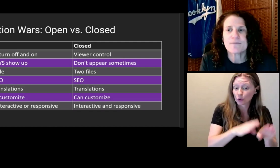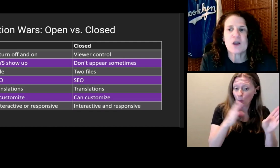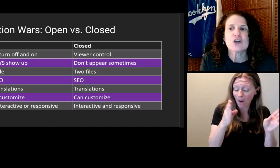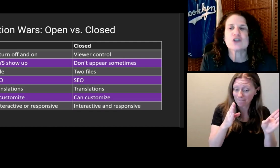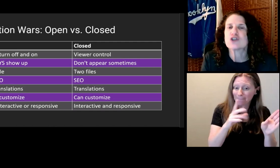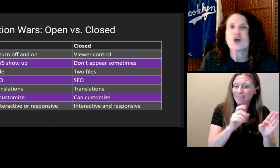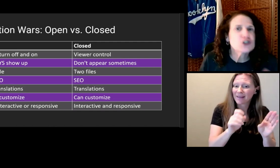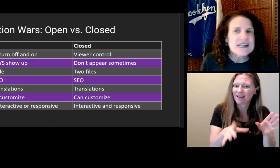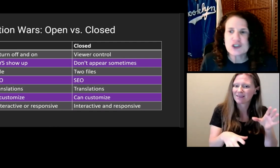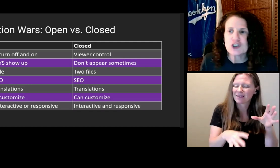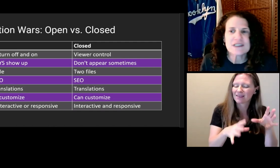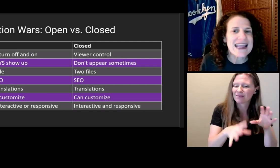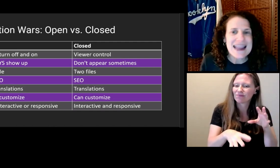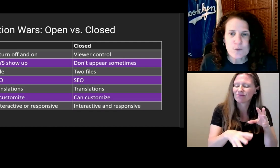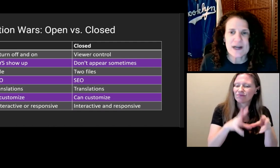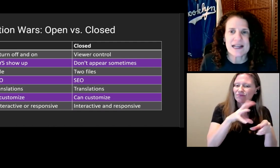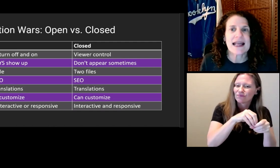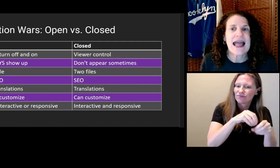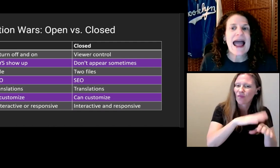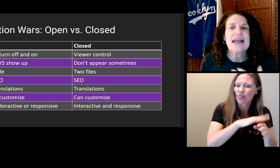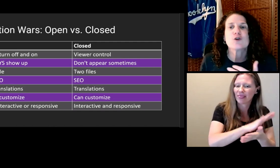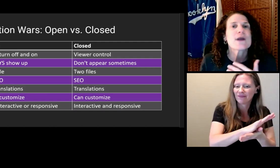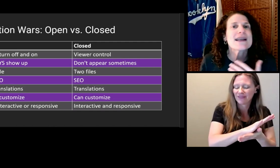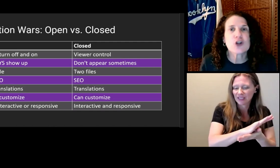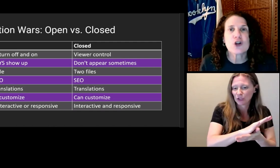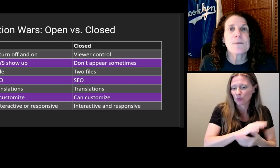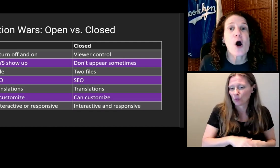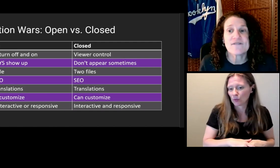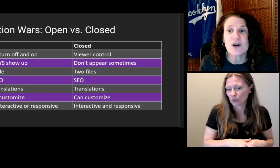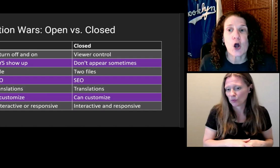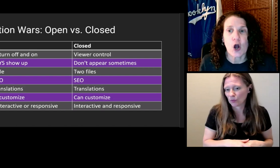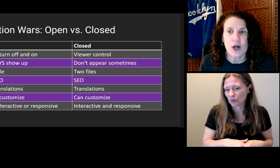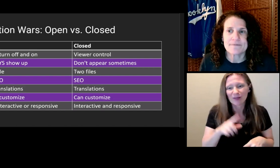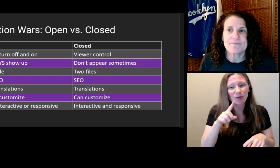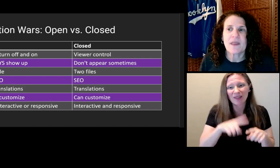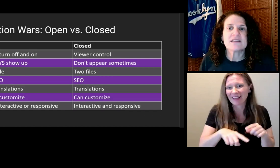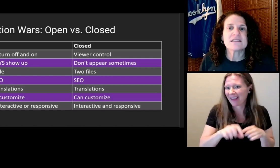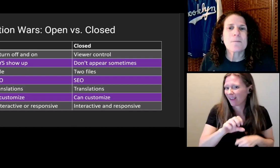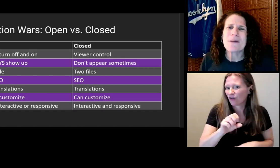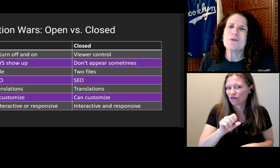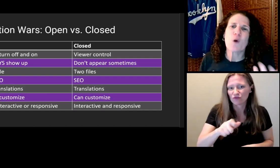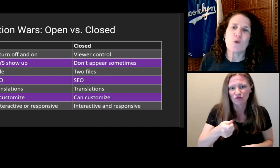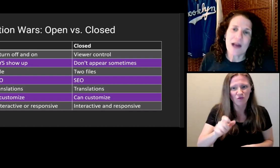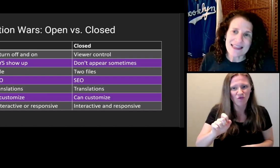Those engines can't read them, and you can't turn them off and on.